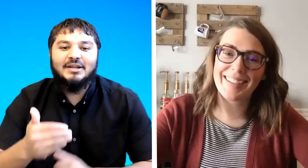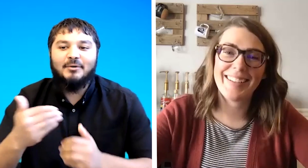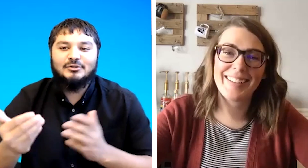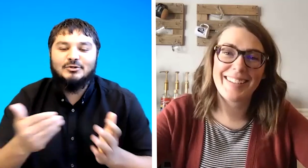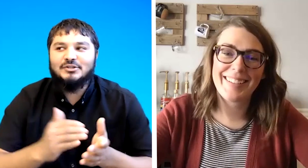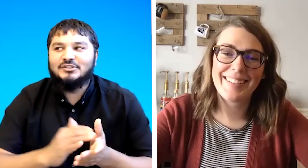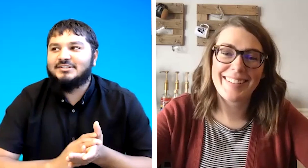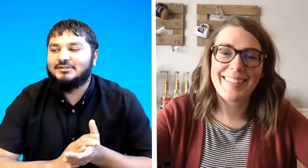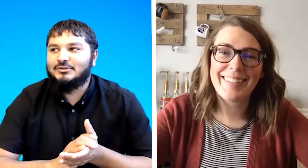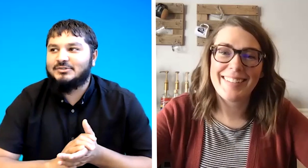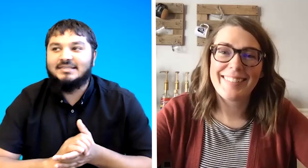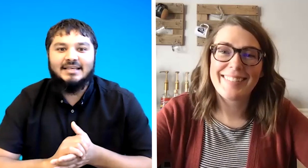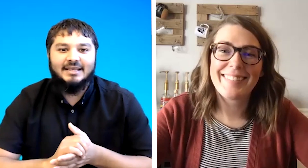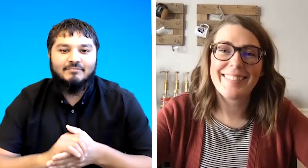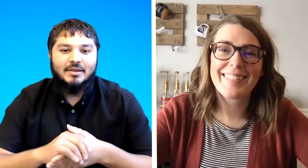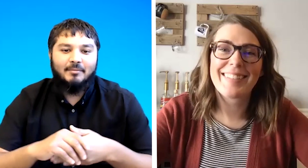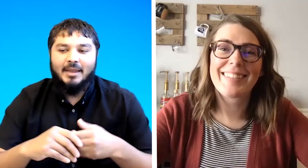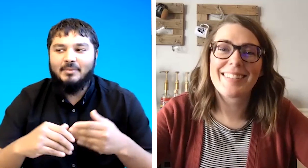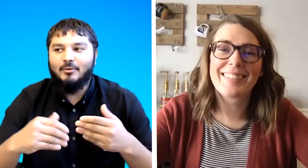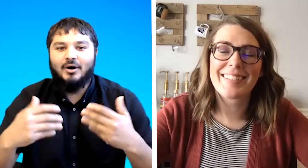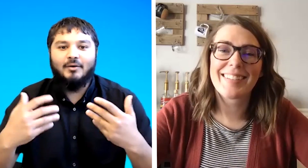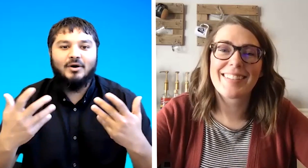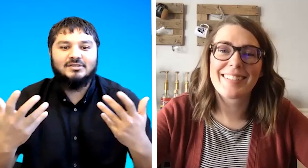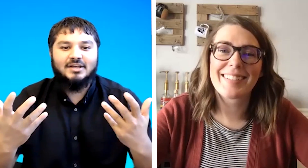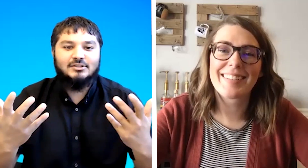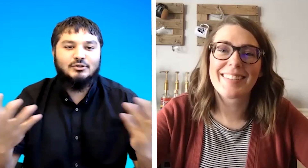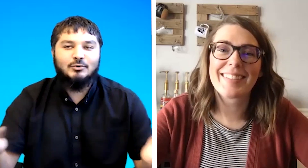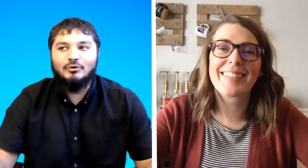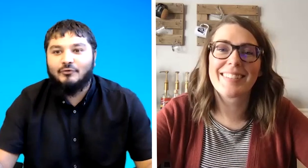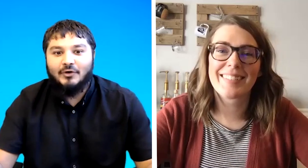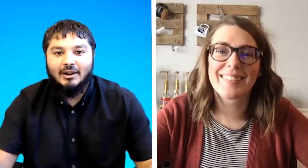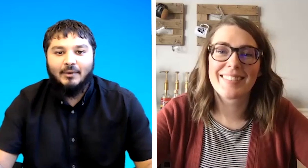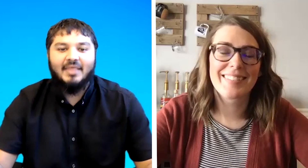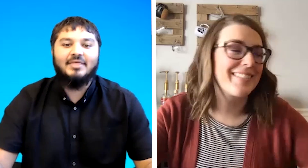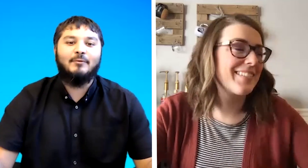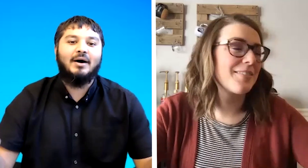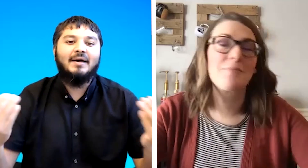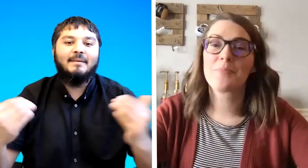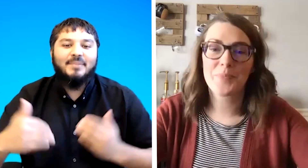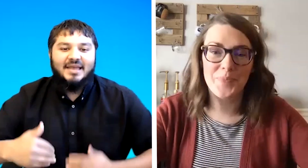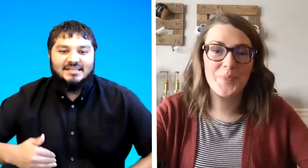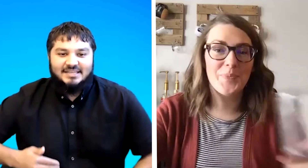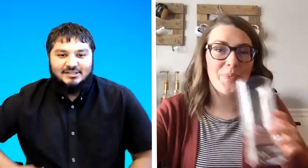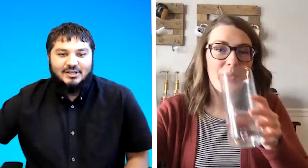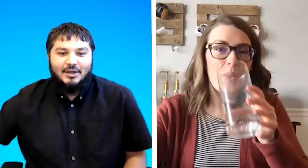our students to see maybe what what signs you would do for hello and then what bsl sign would